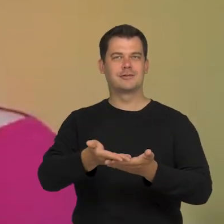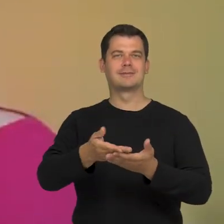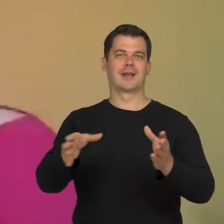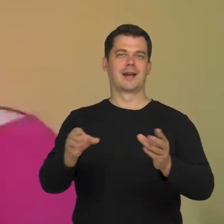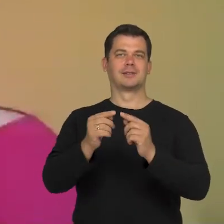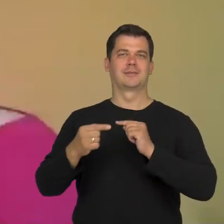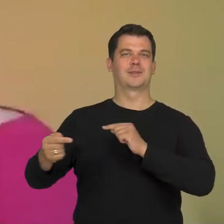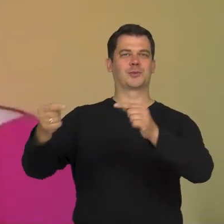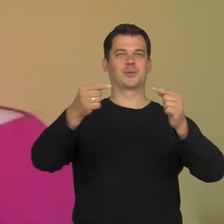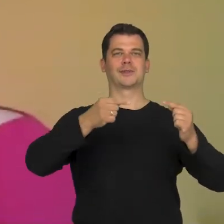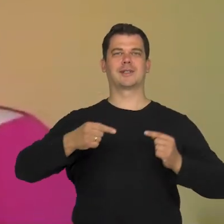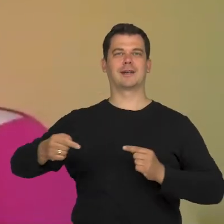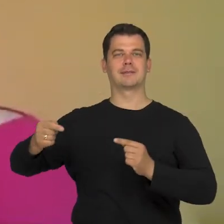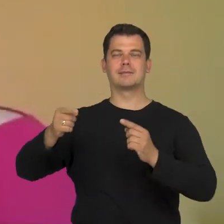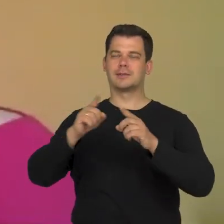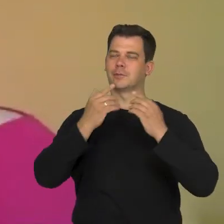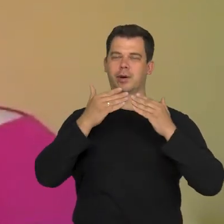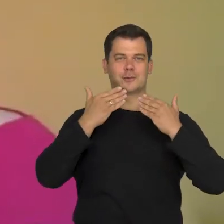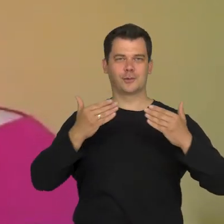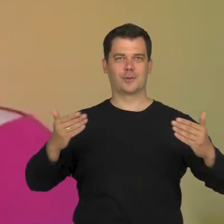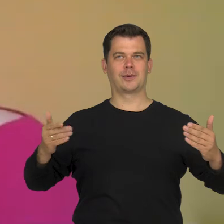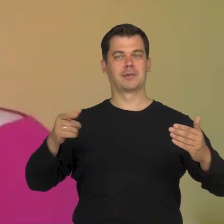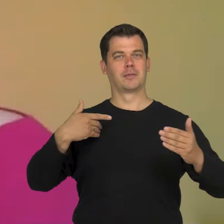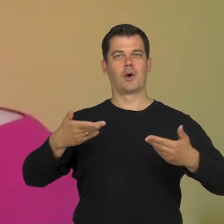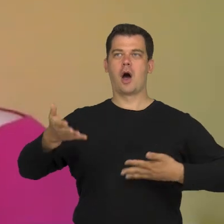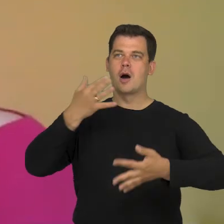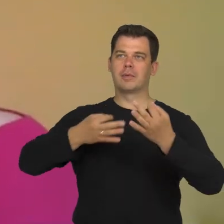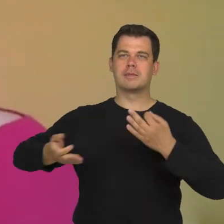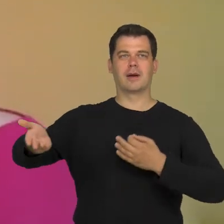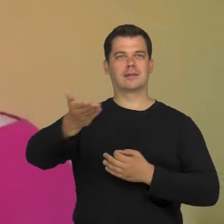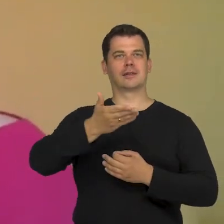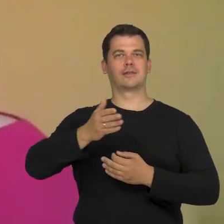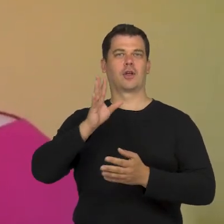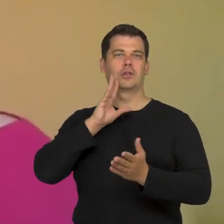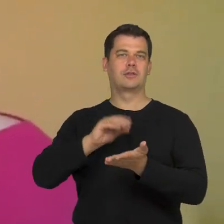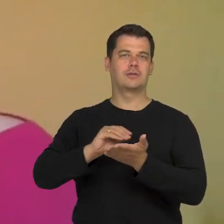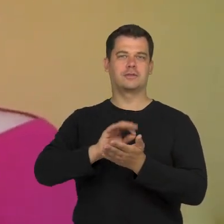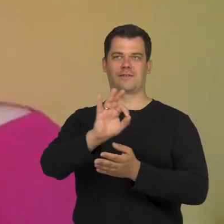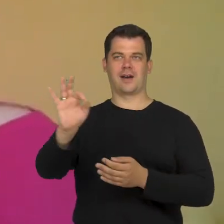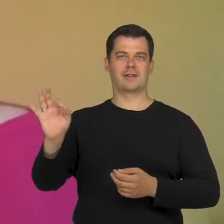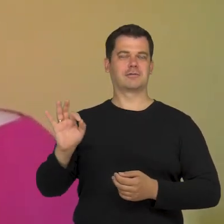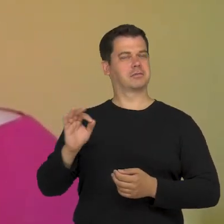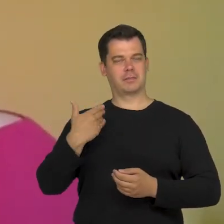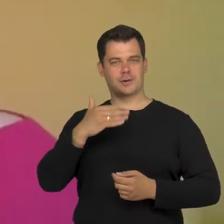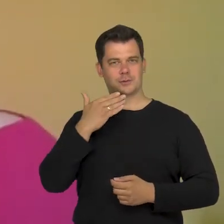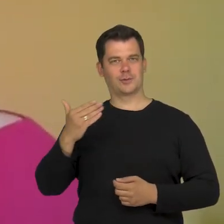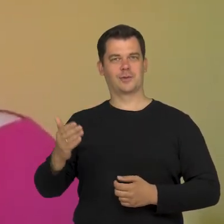and I want to thank you for sharing your thoughts and stories.